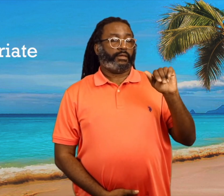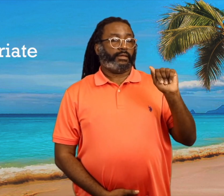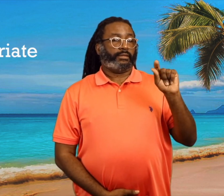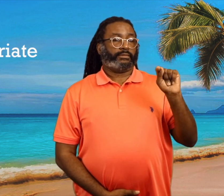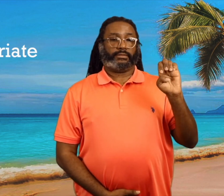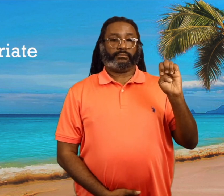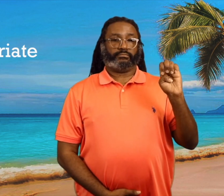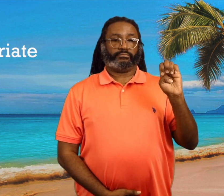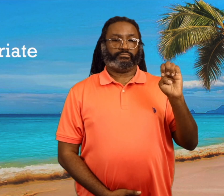Expatriate